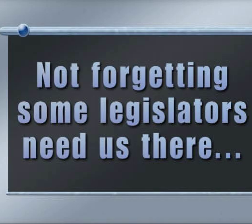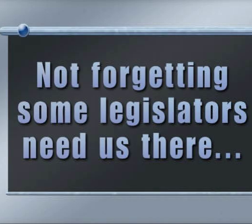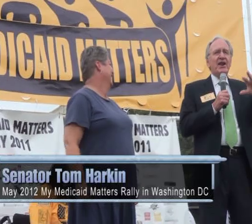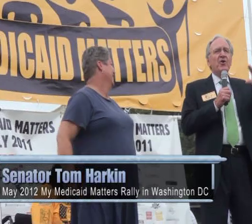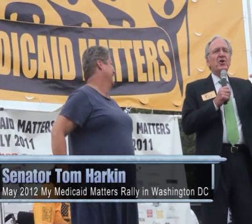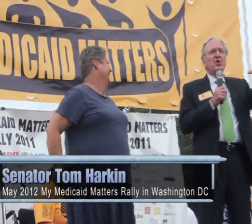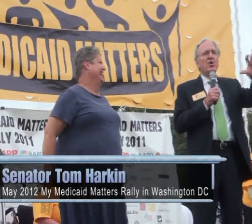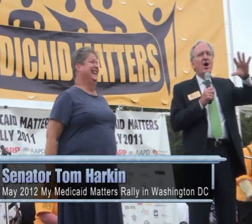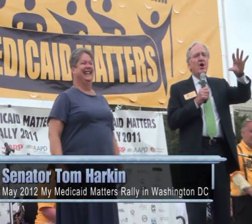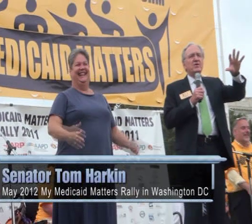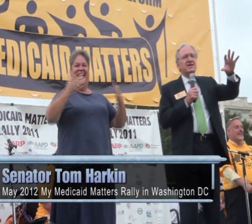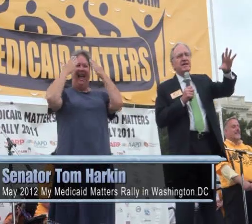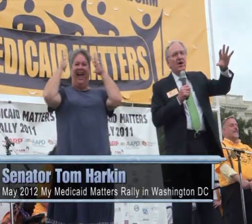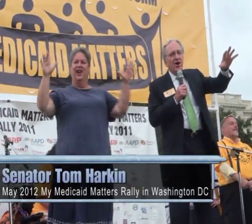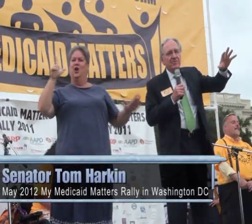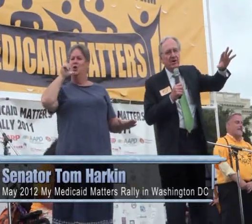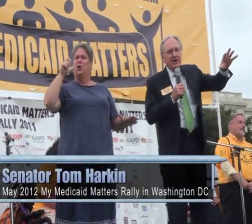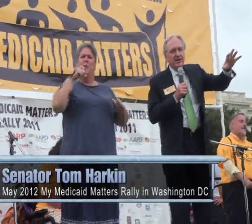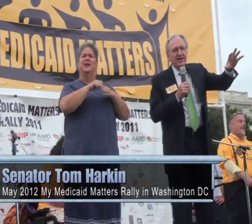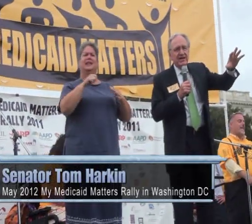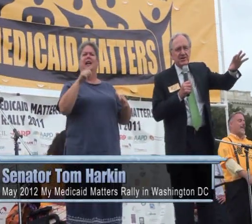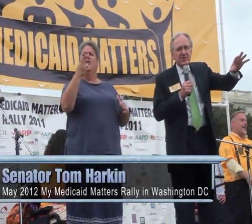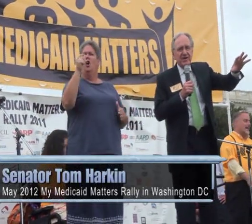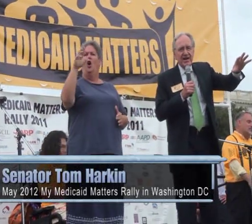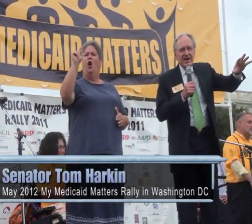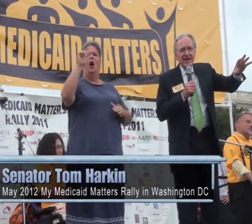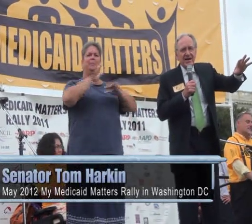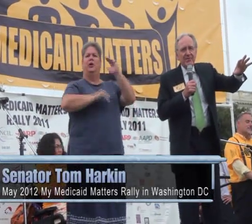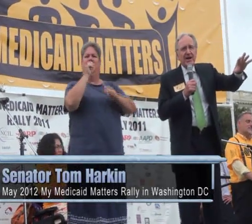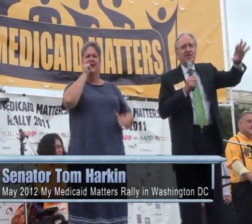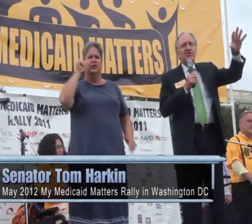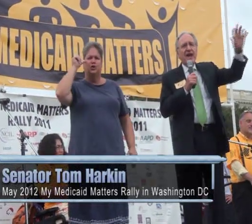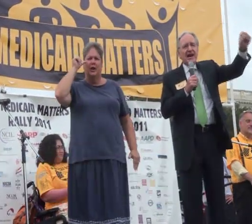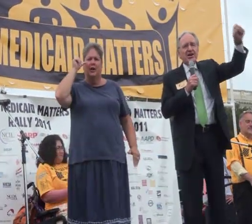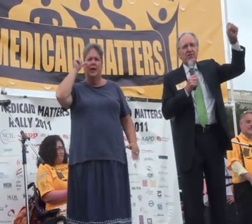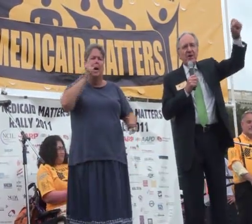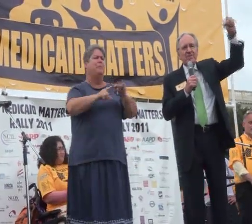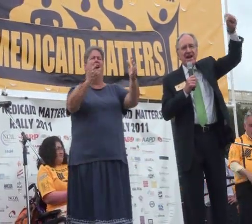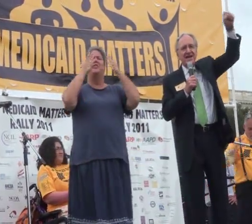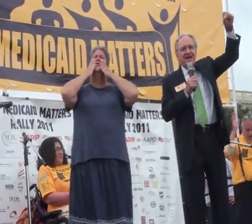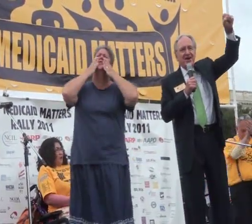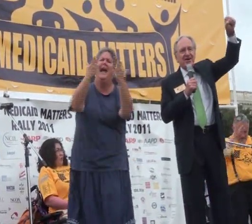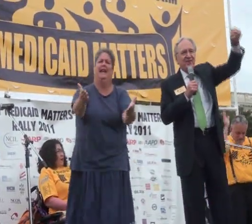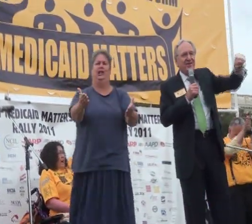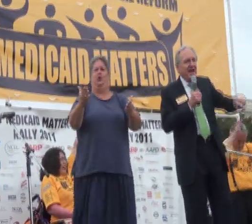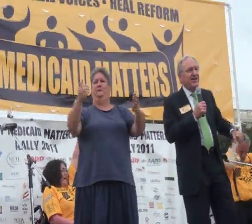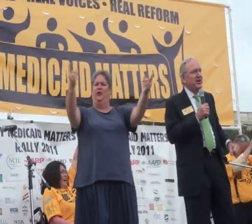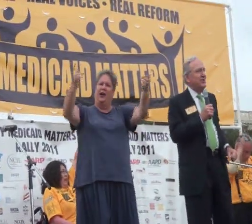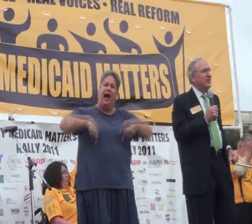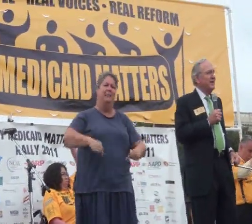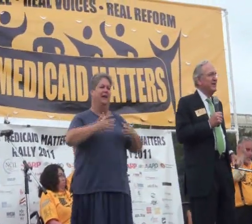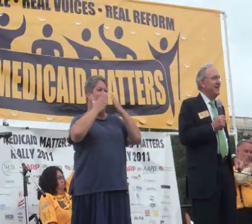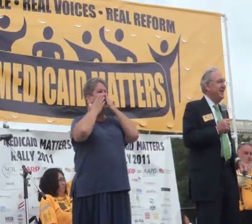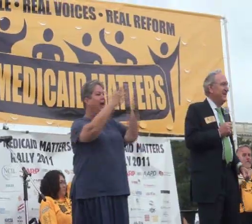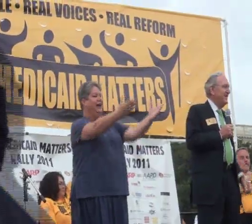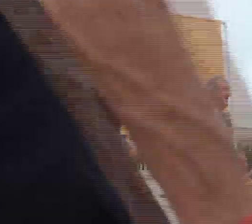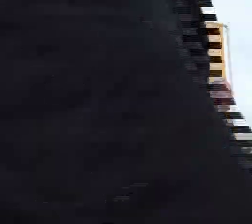I don't know who was in the Hart Building, but thank you for coming. Thank you.